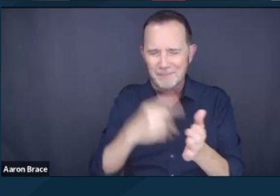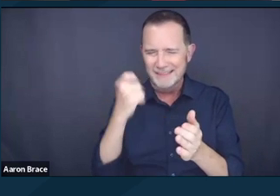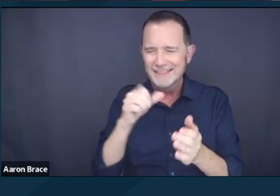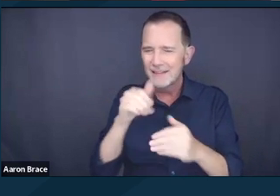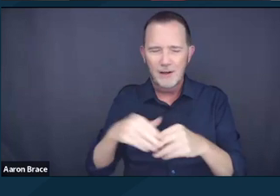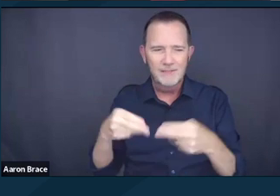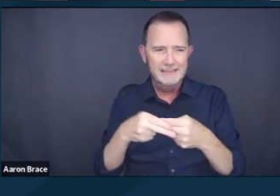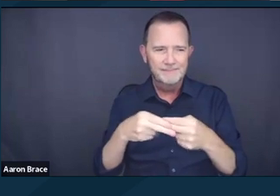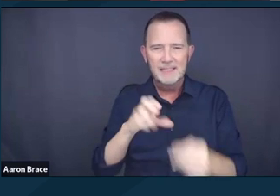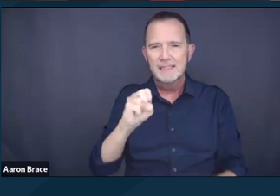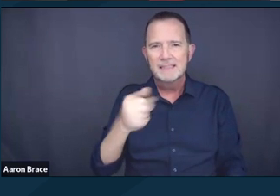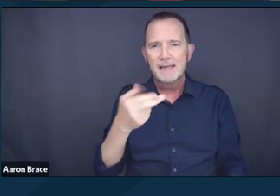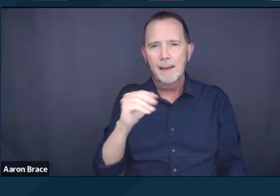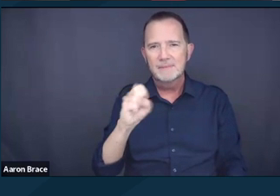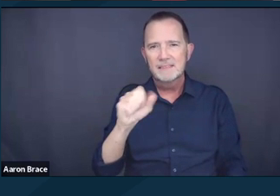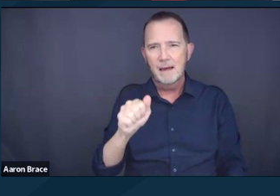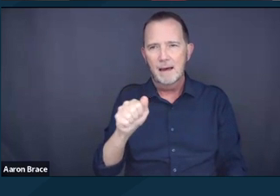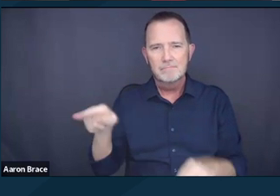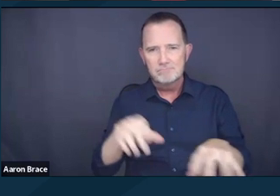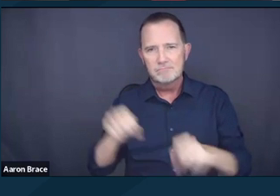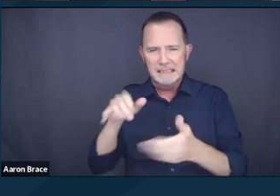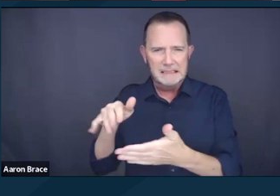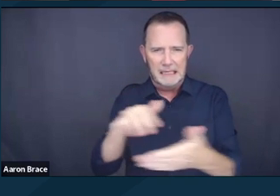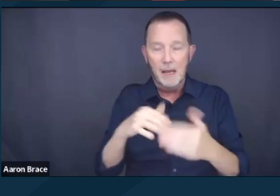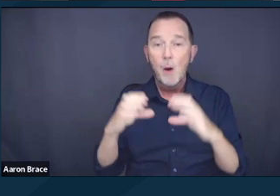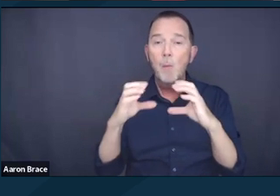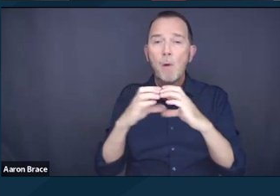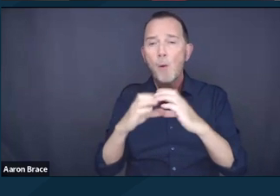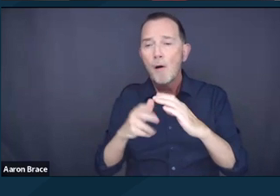A SAMHSA study found that mobile crisis services